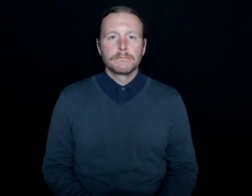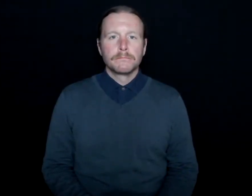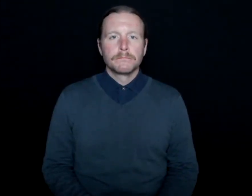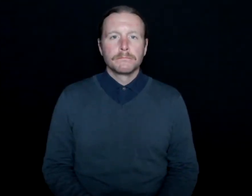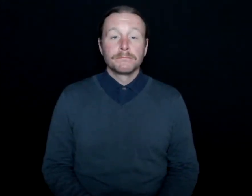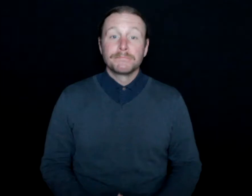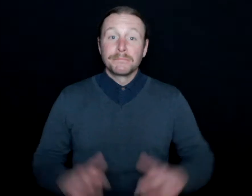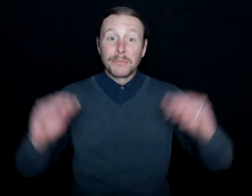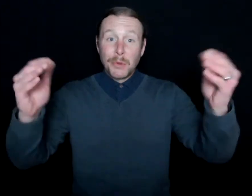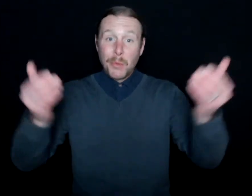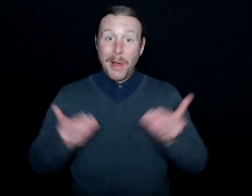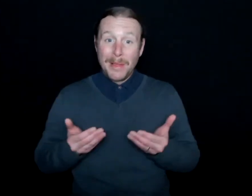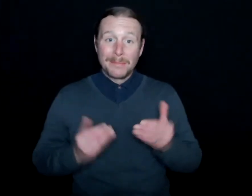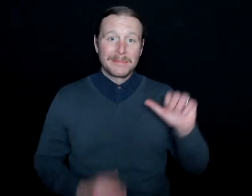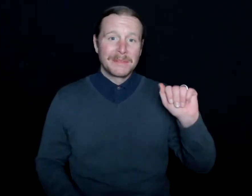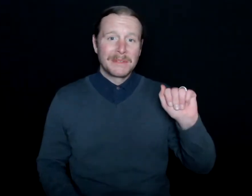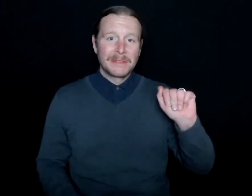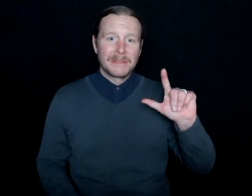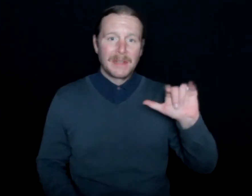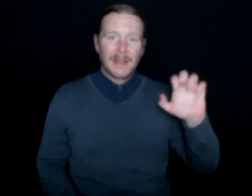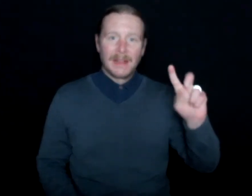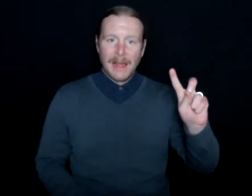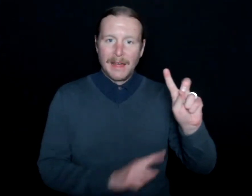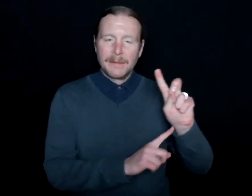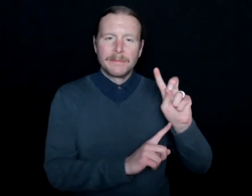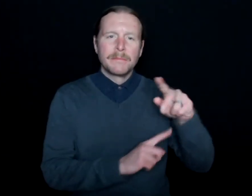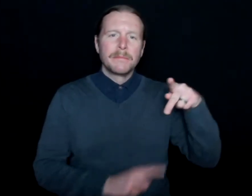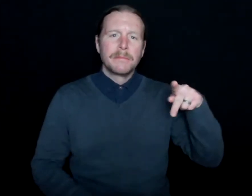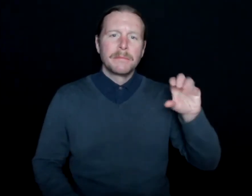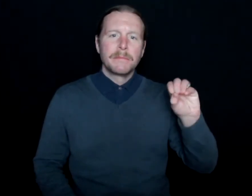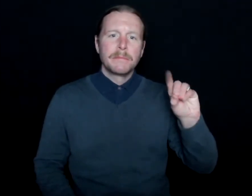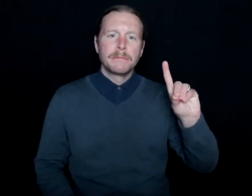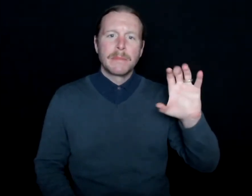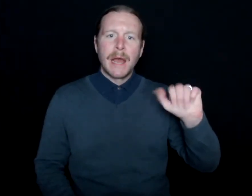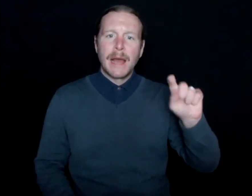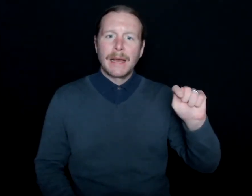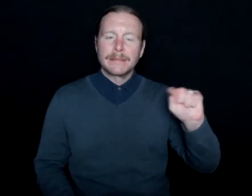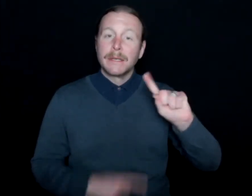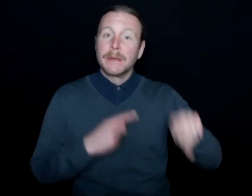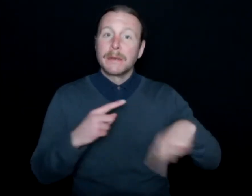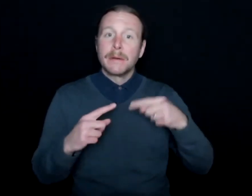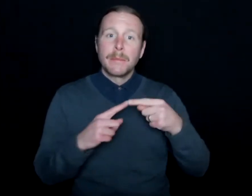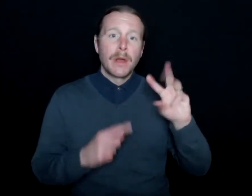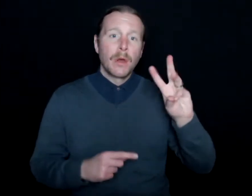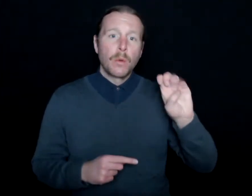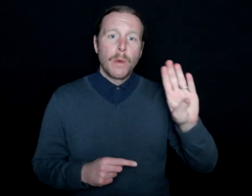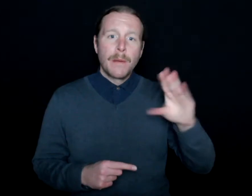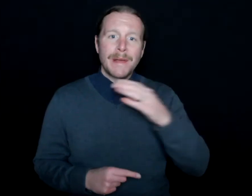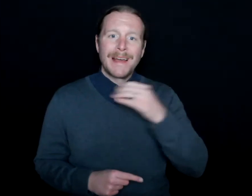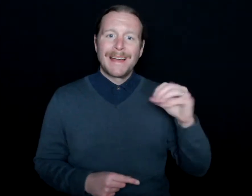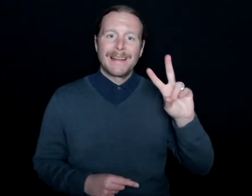Welcome back to Allied, the podcast for everything you need to know about web and video accessibility.